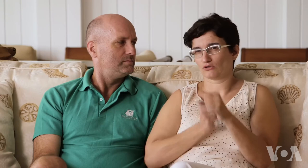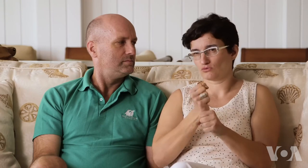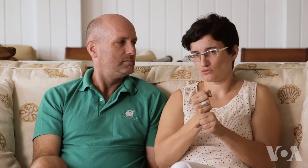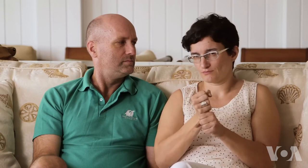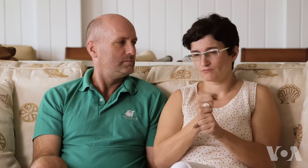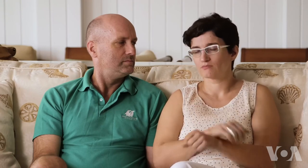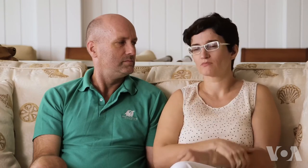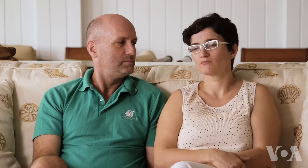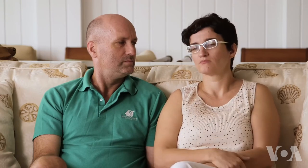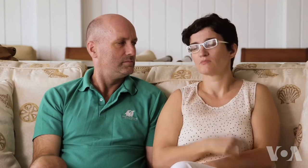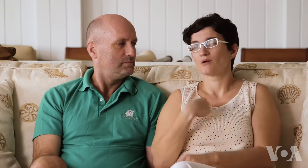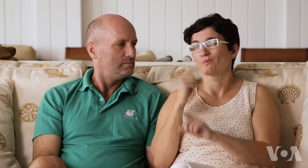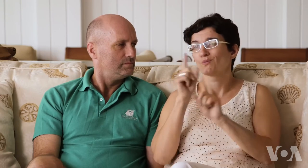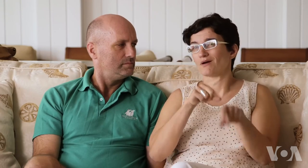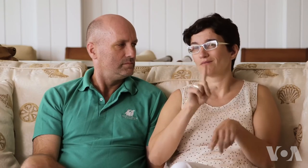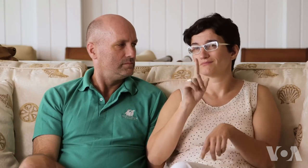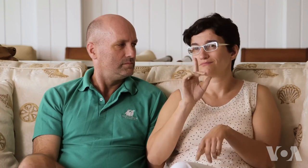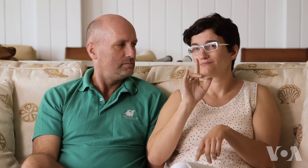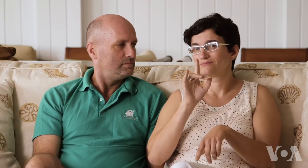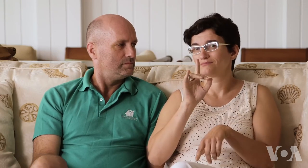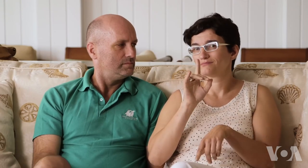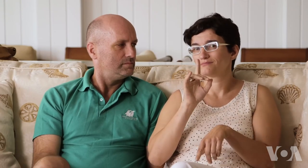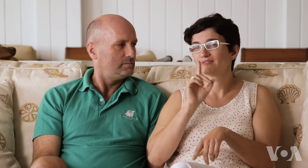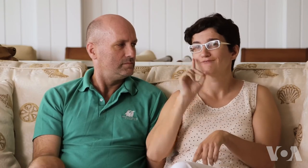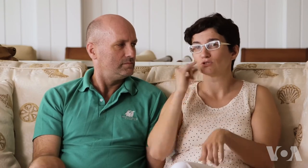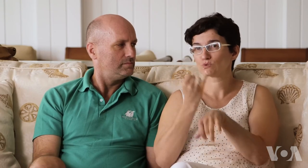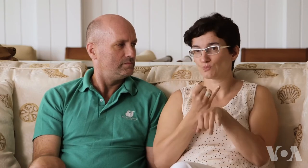I lived there for 15 years and I went to deaf school there, in Moscow.